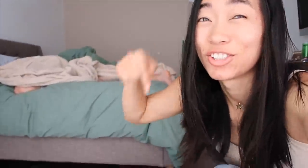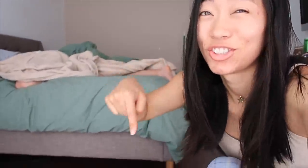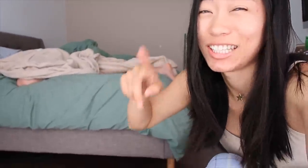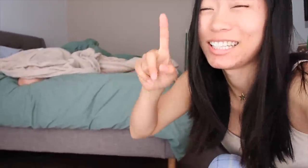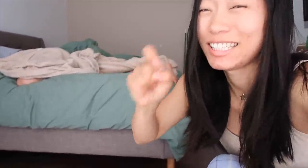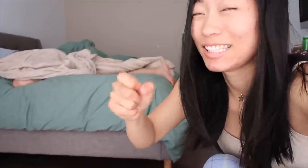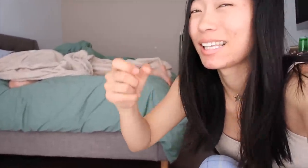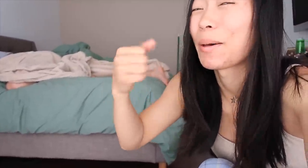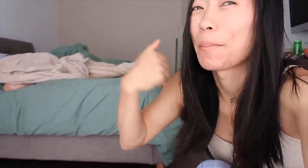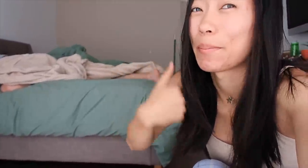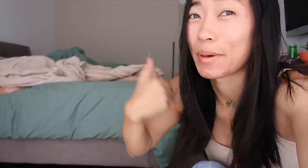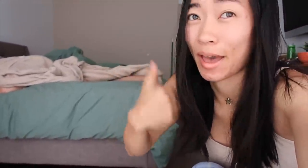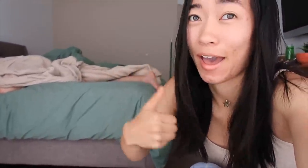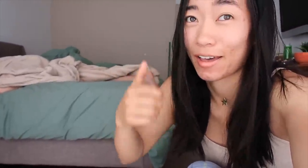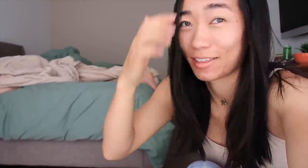She NEEDS a bath!